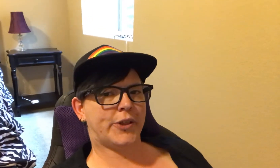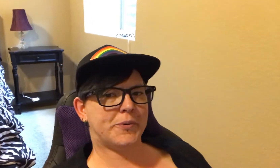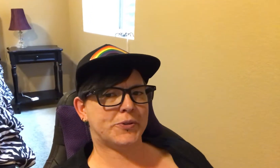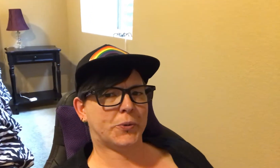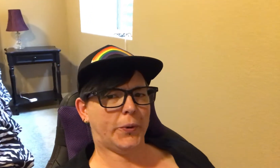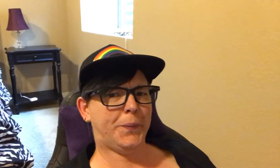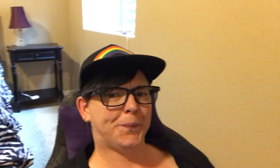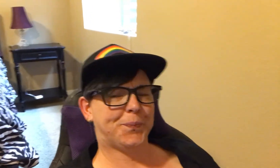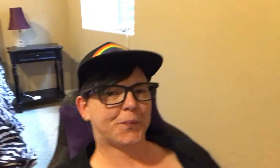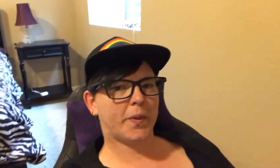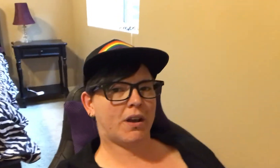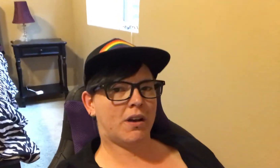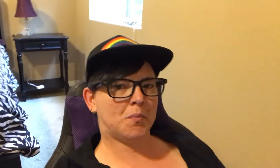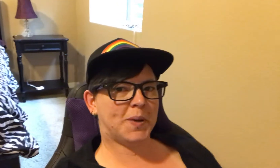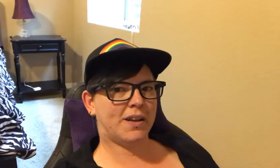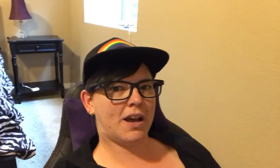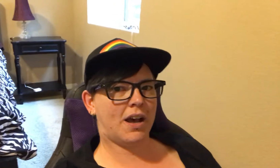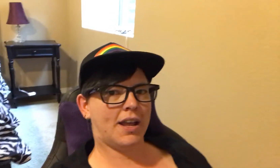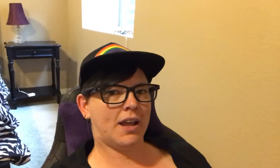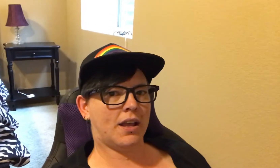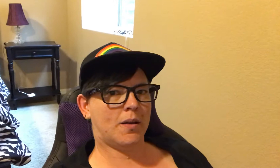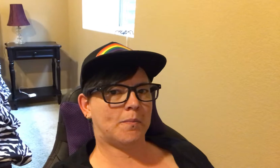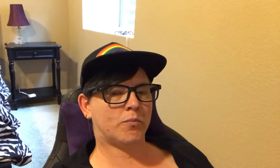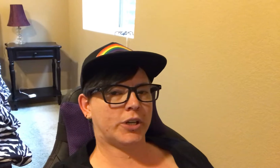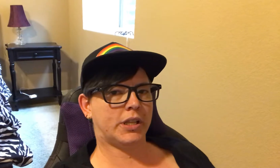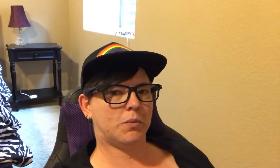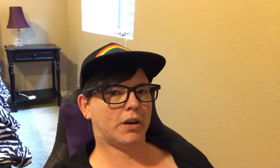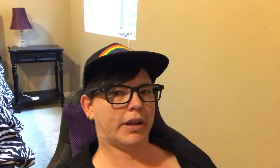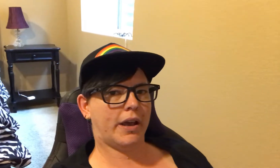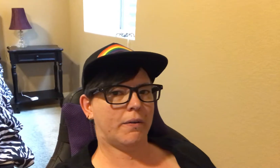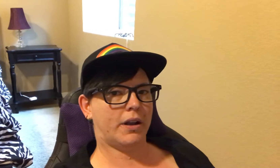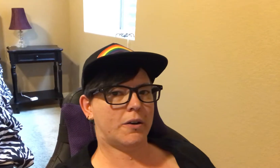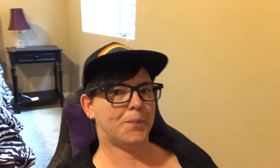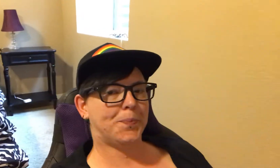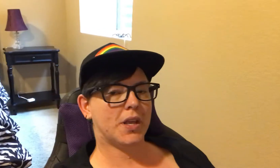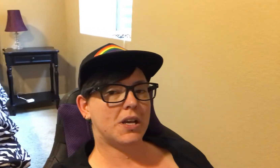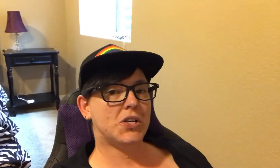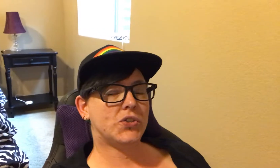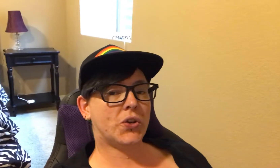So that was cool. But I am really wearing out now.